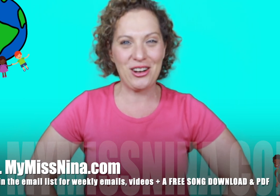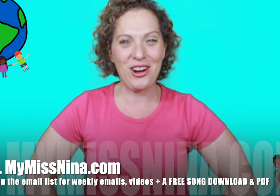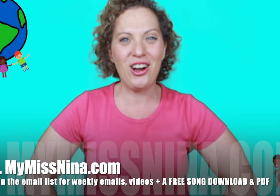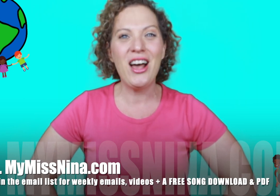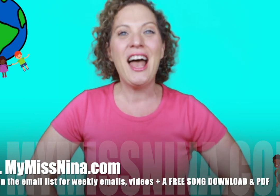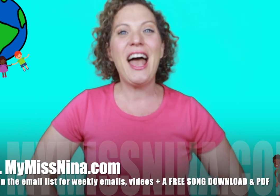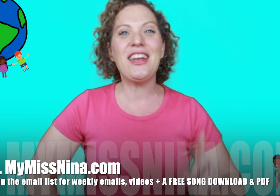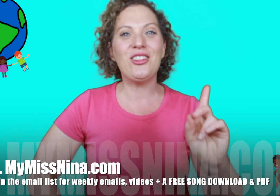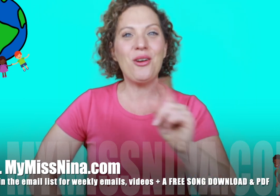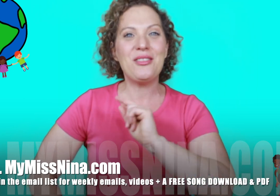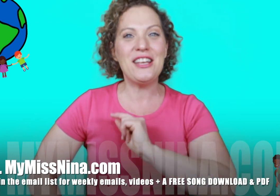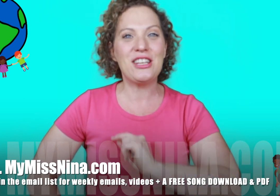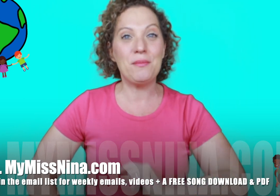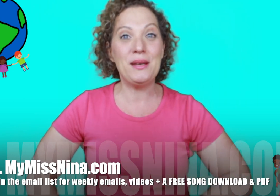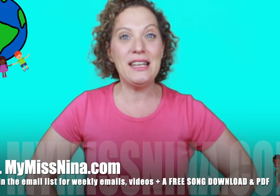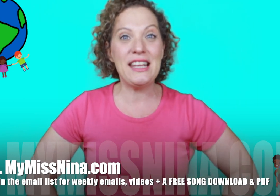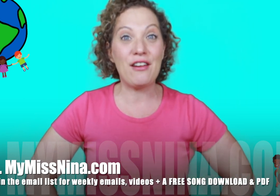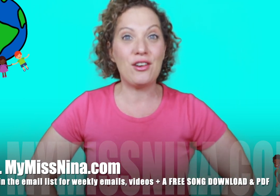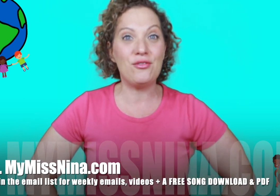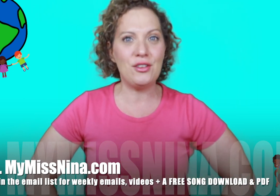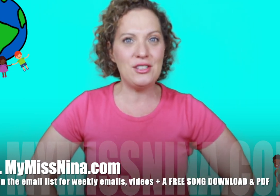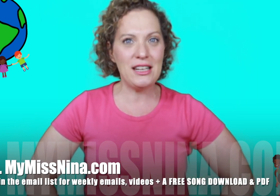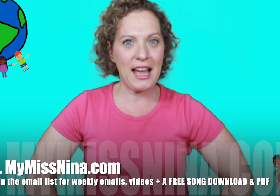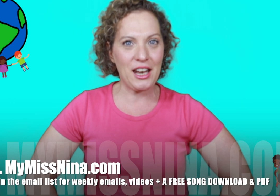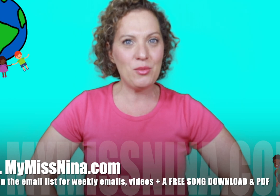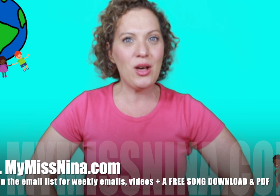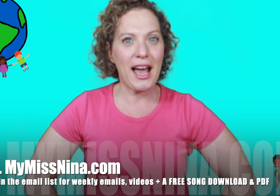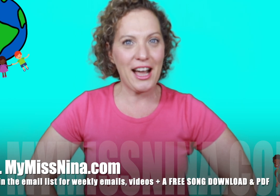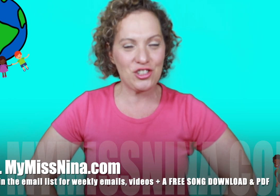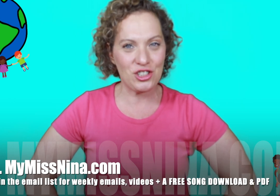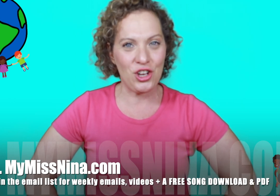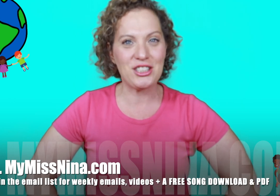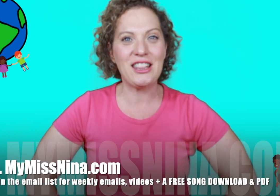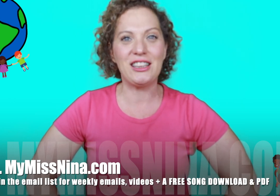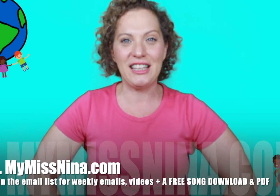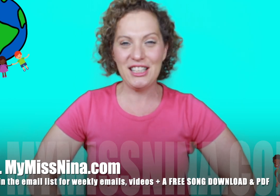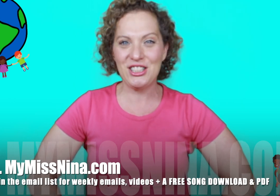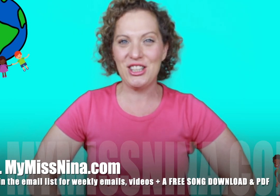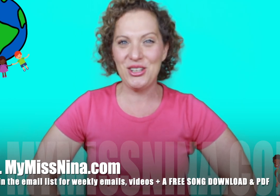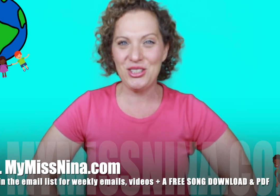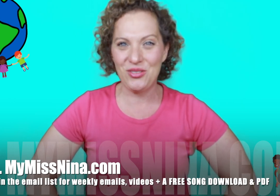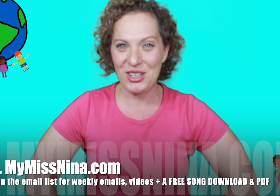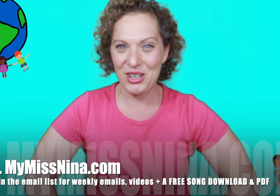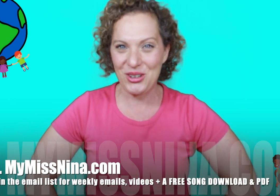Eric Carle and along with that you get a pdf of 15 animal action songs and the links to those videos